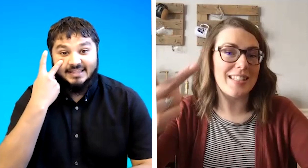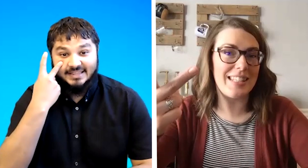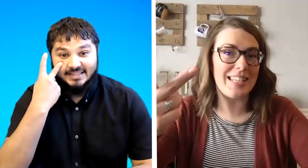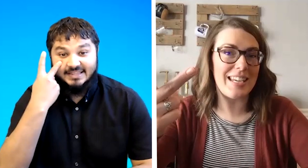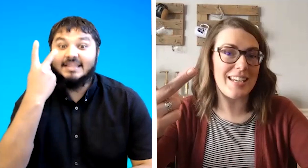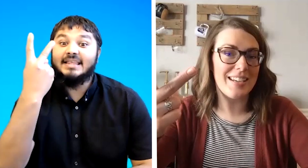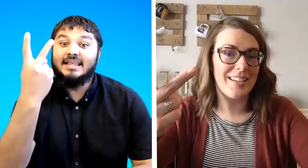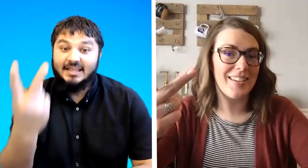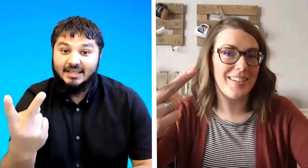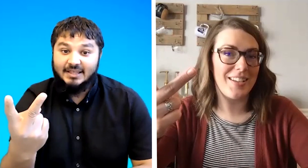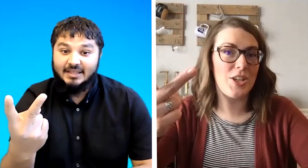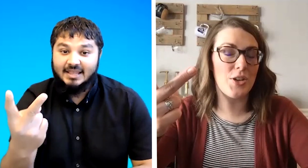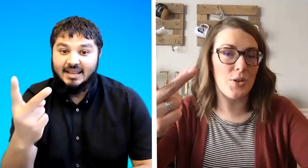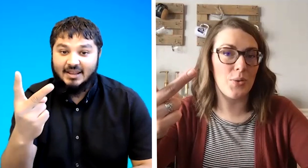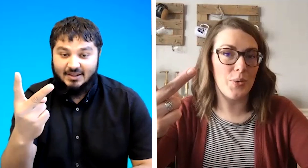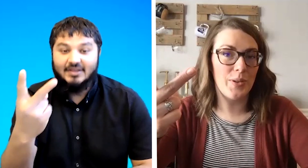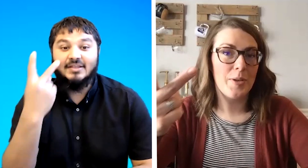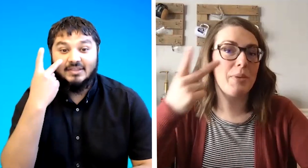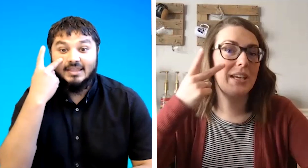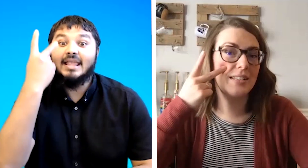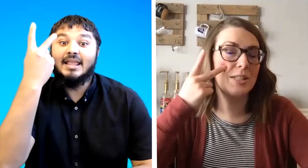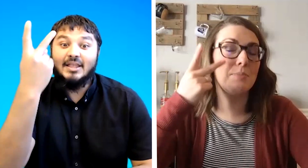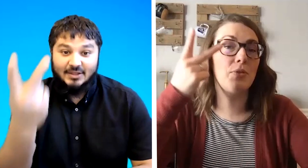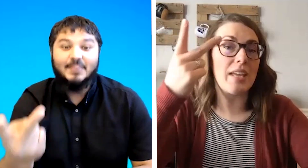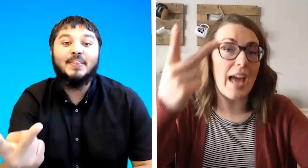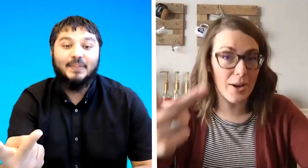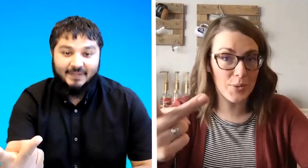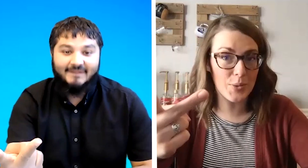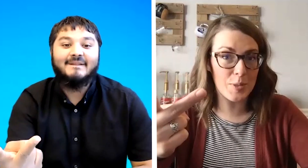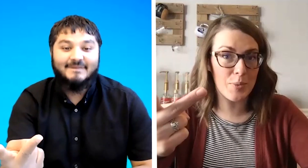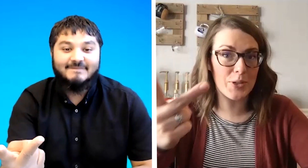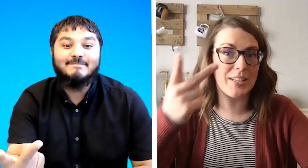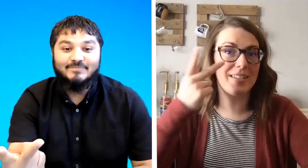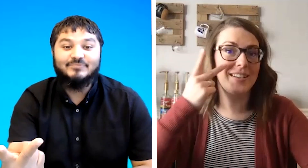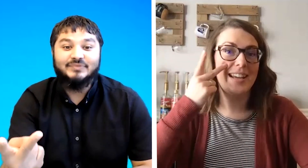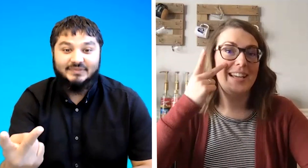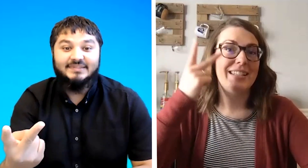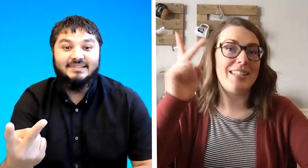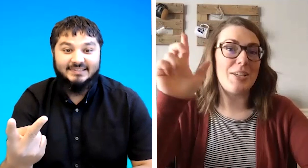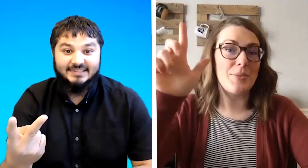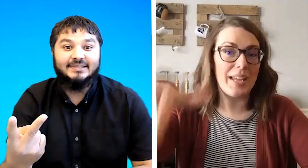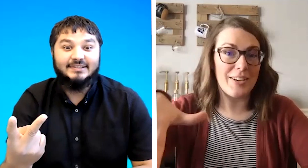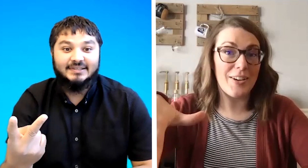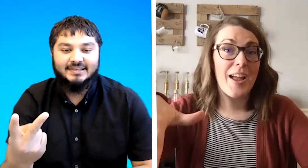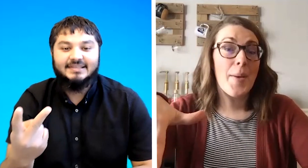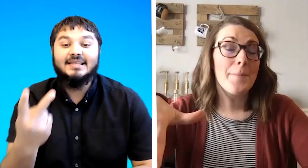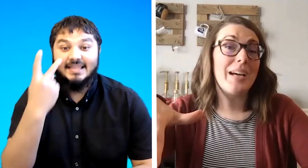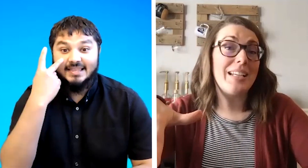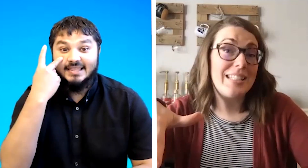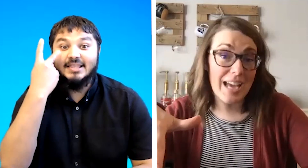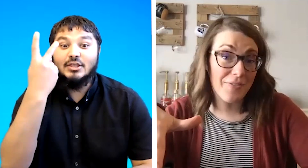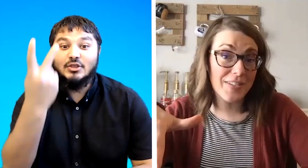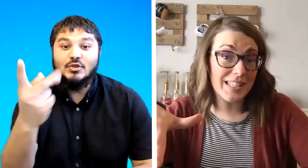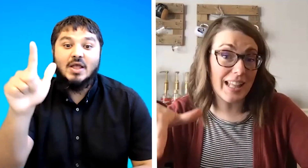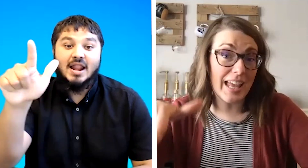see you because it's moving out towards the person see you later but deaf slaying